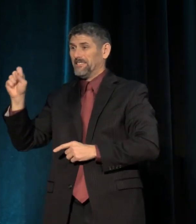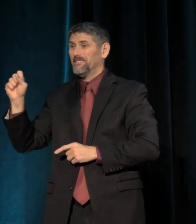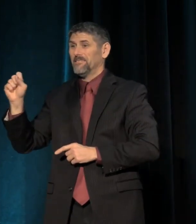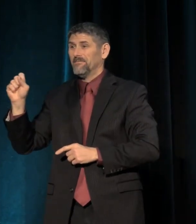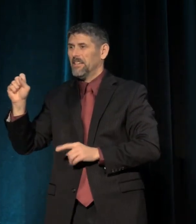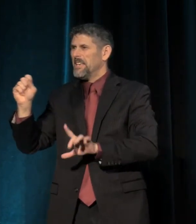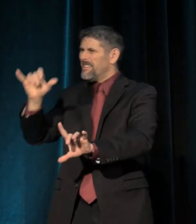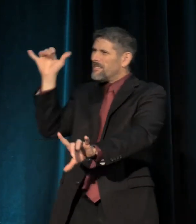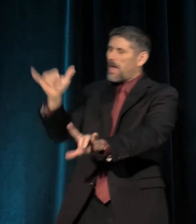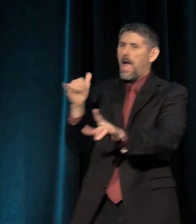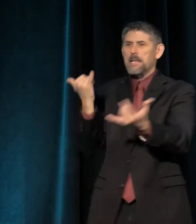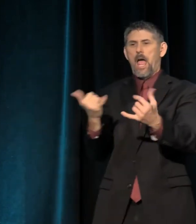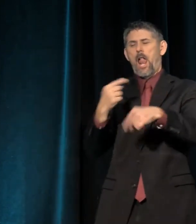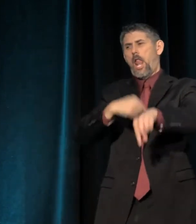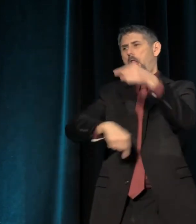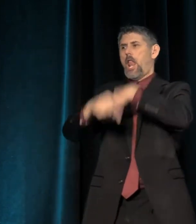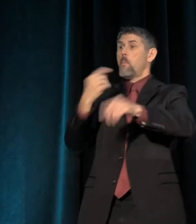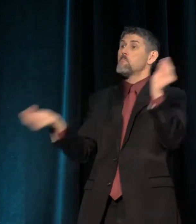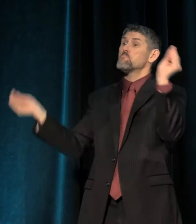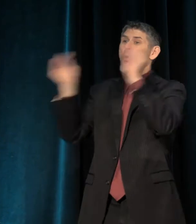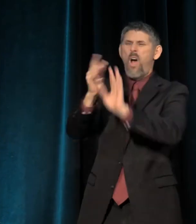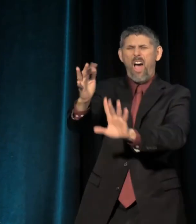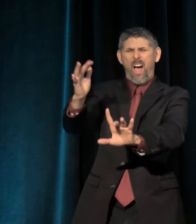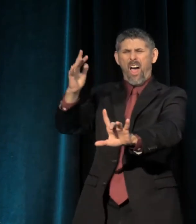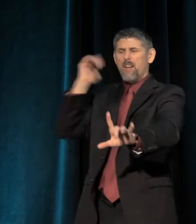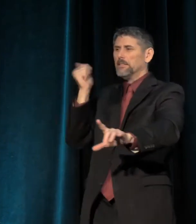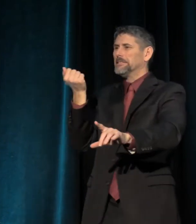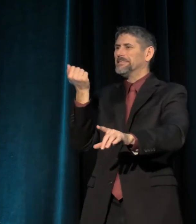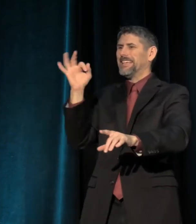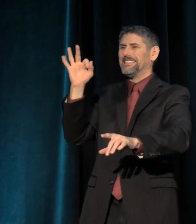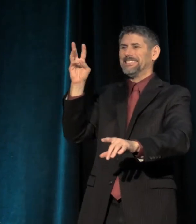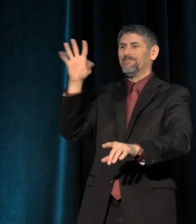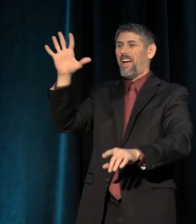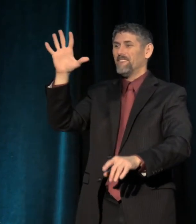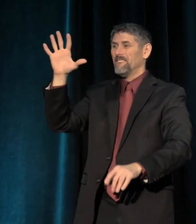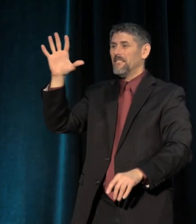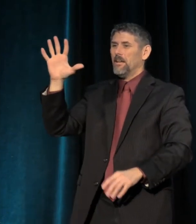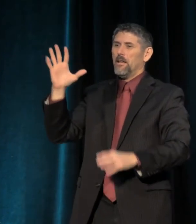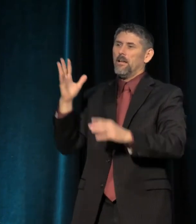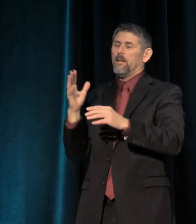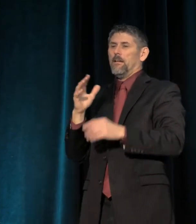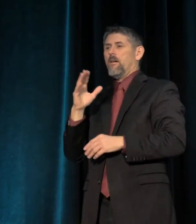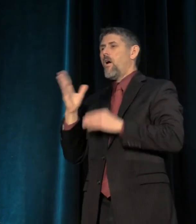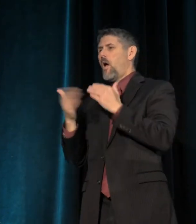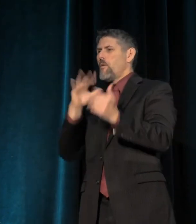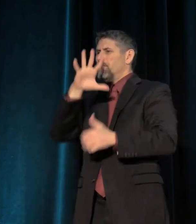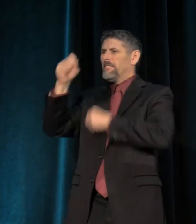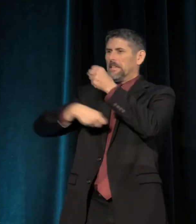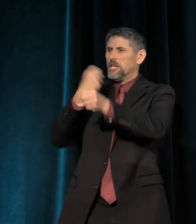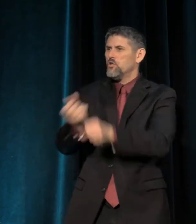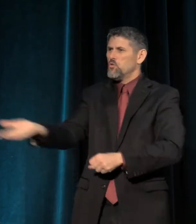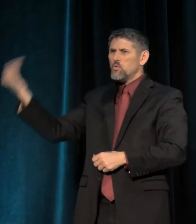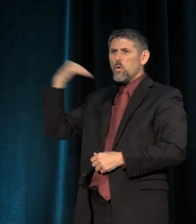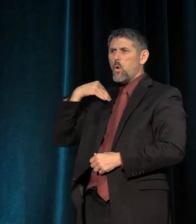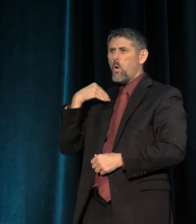And this takes us back even further, to 1965, over a half a century ago -- the year of Selma;